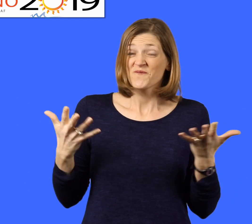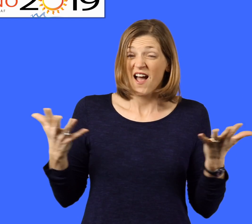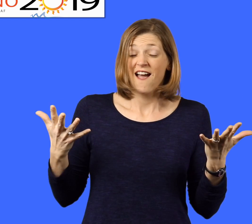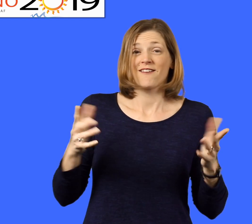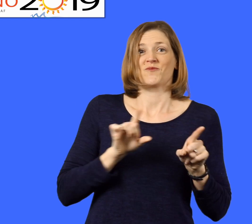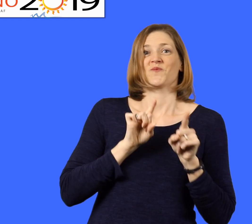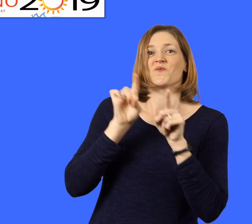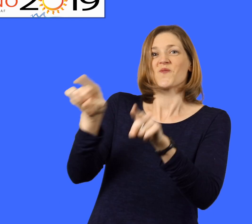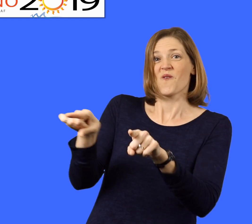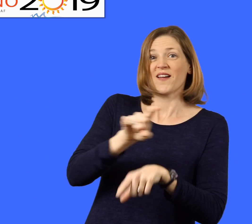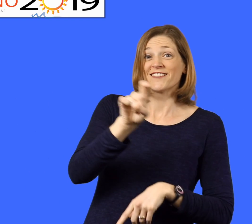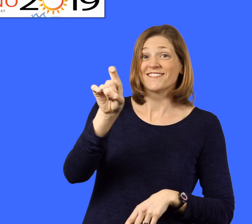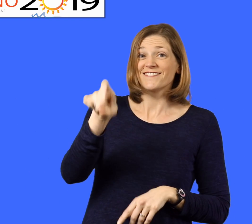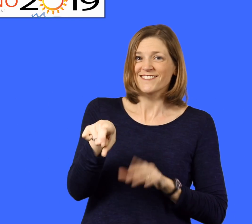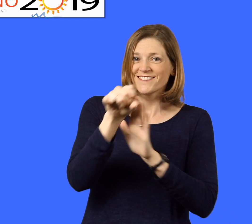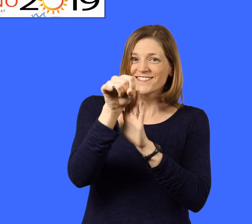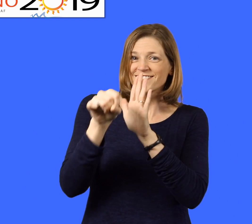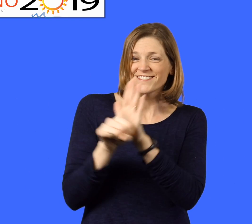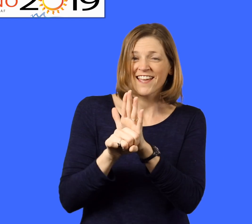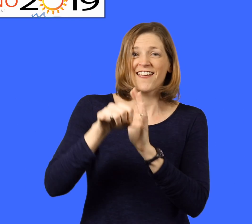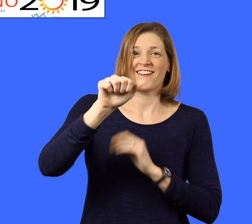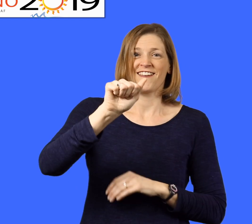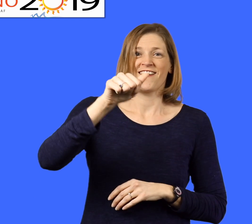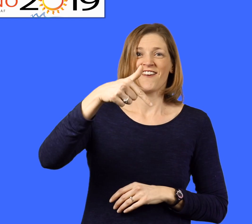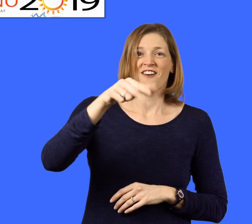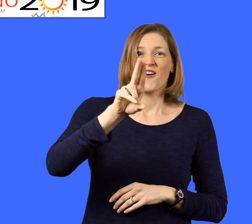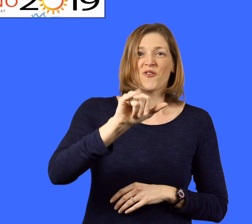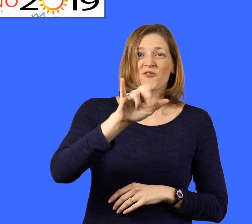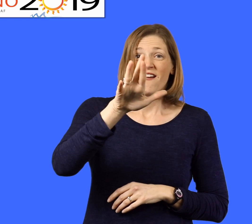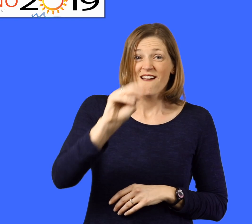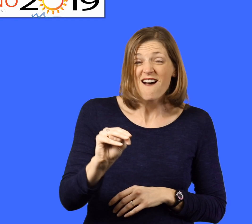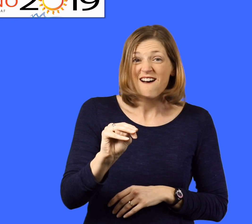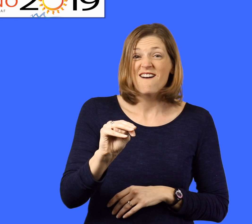One of our exciting activities will be to visit Texas State Aquarium